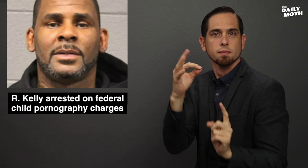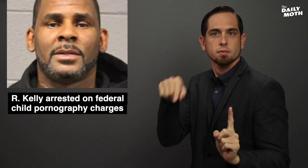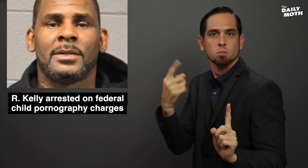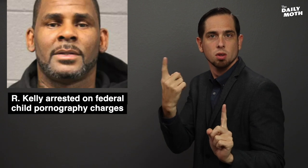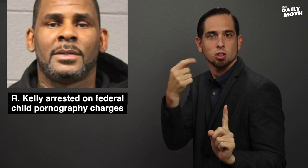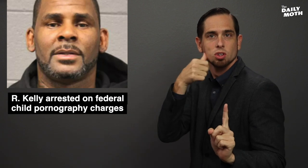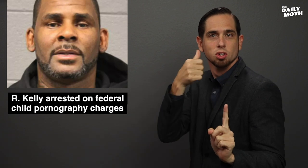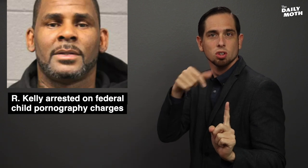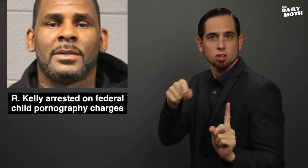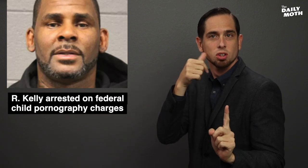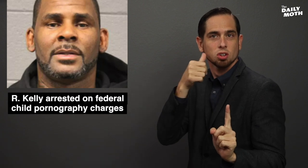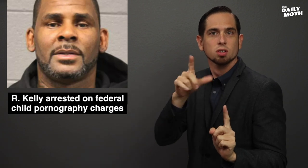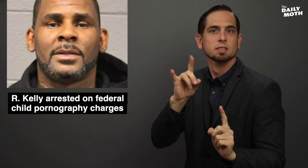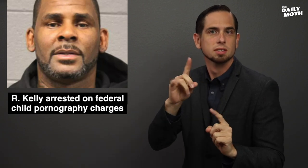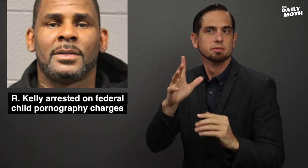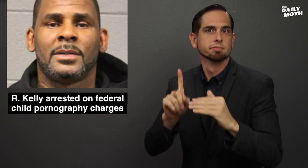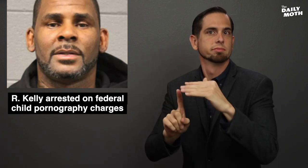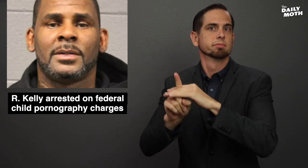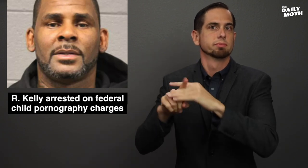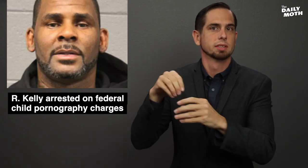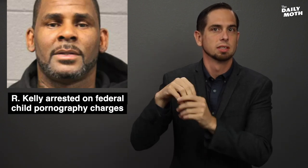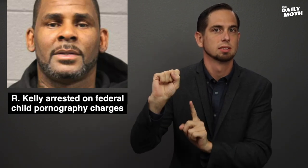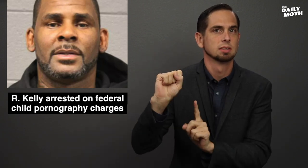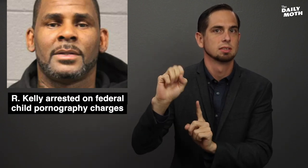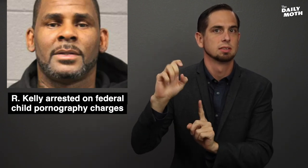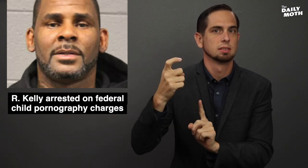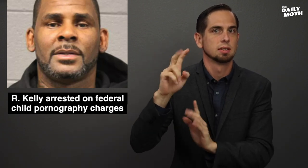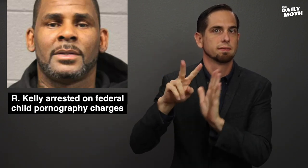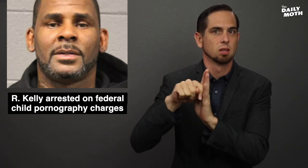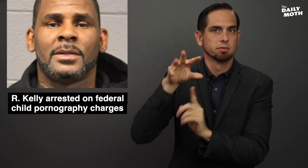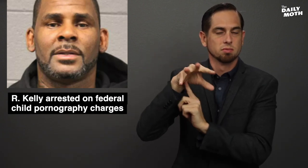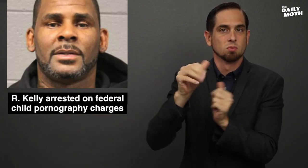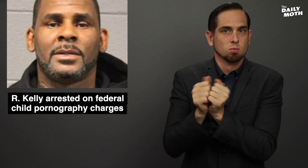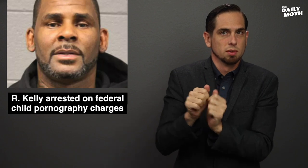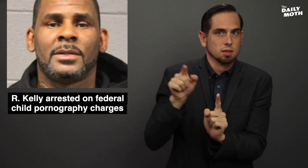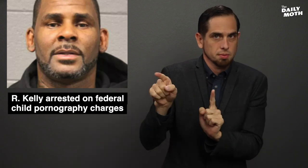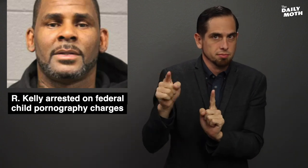of a girl that appeared in a sex video with him